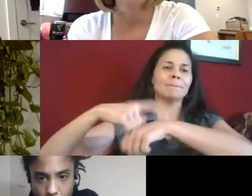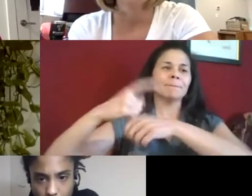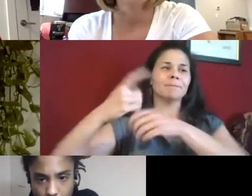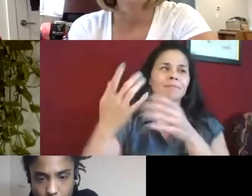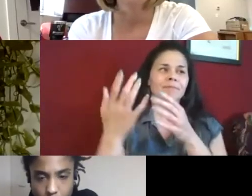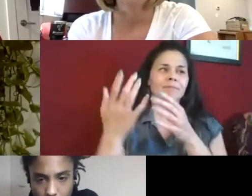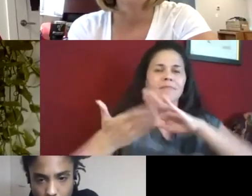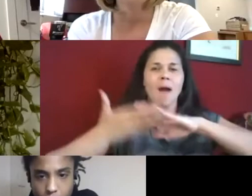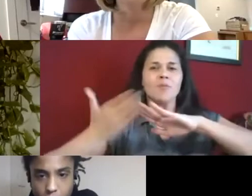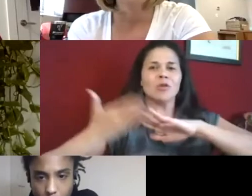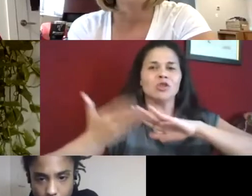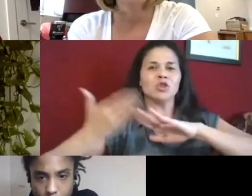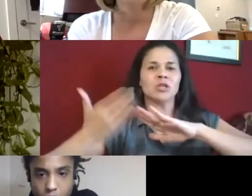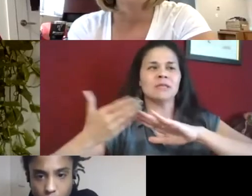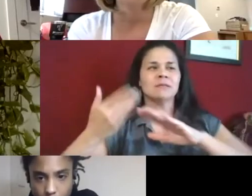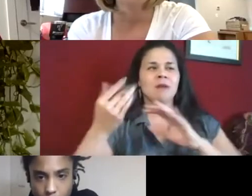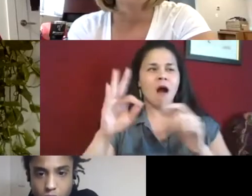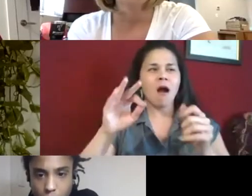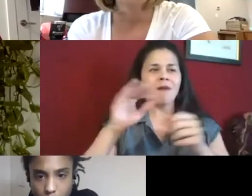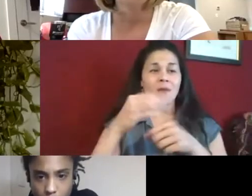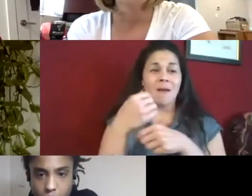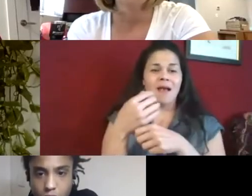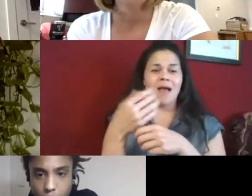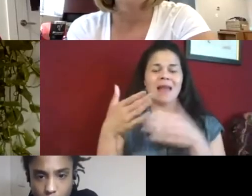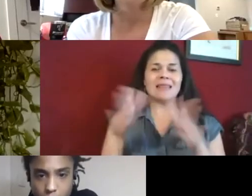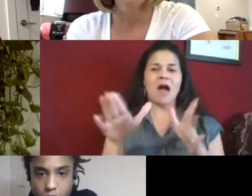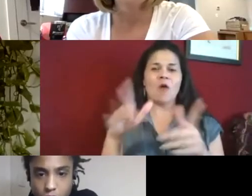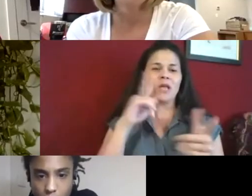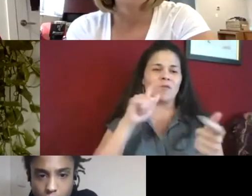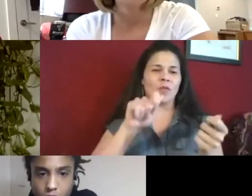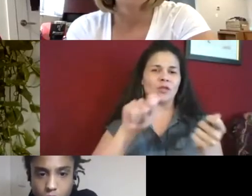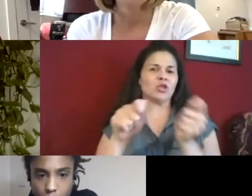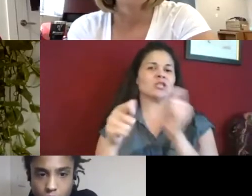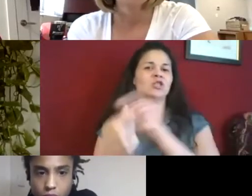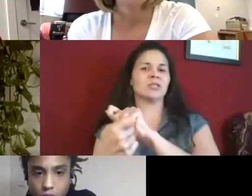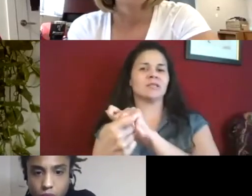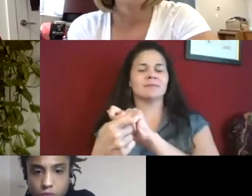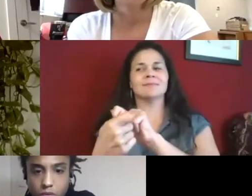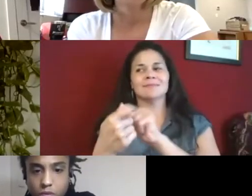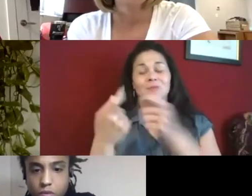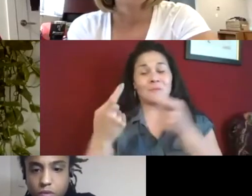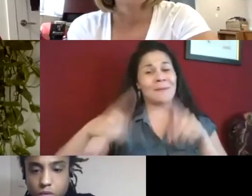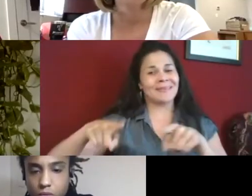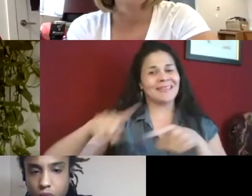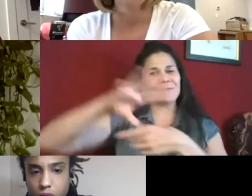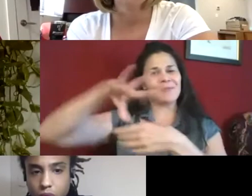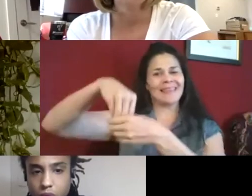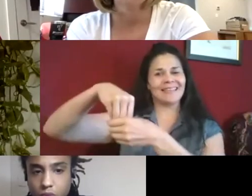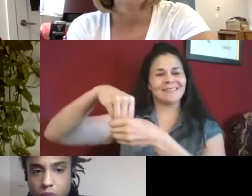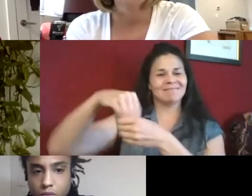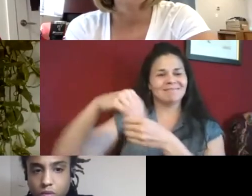terms of short term, long term gains, operations of- So that we can incrementally